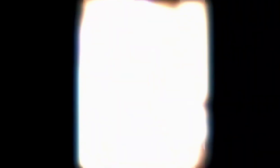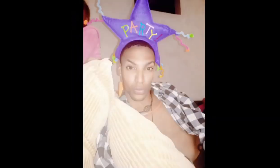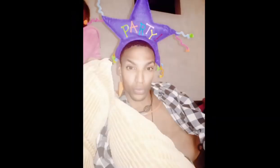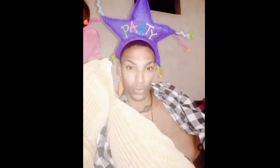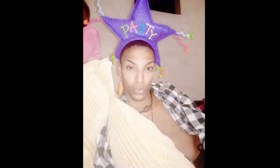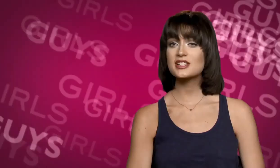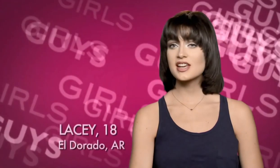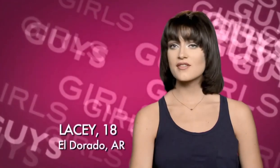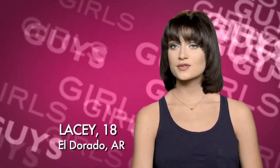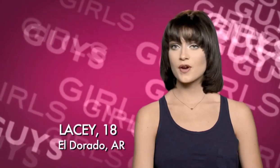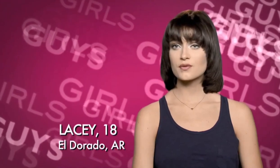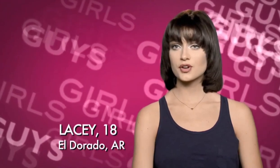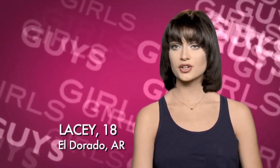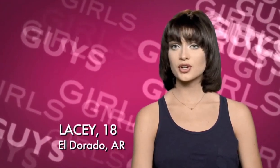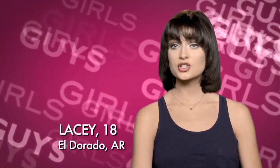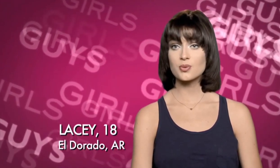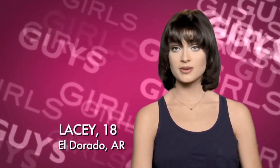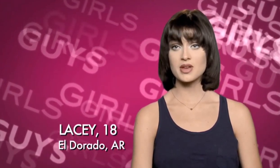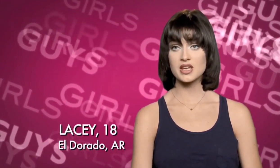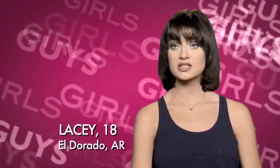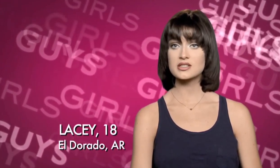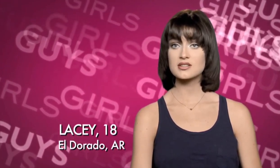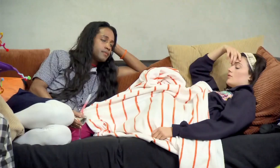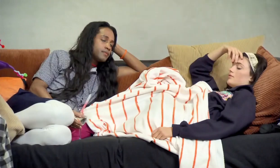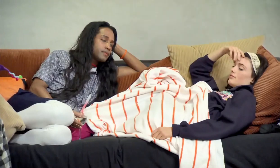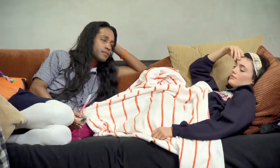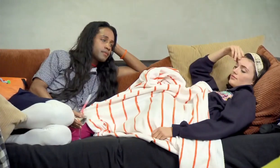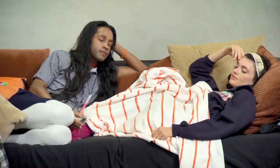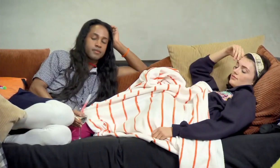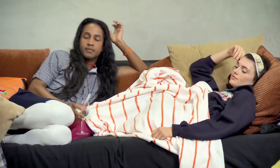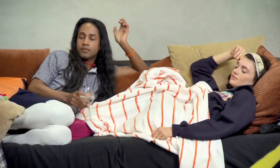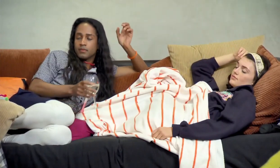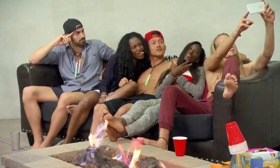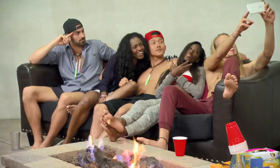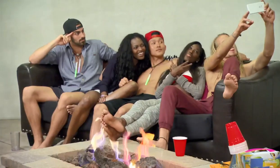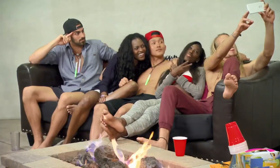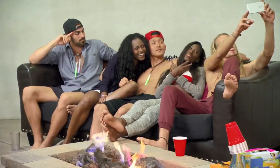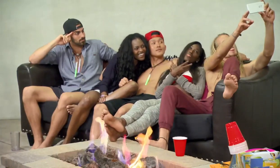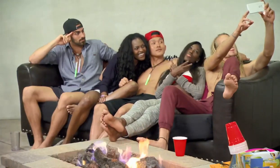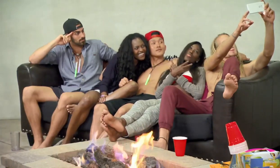Nyle probably didn't have his phone for a good 20 minutes and he doesn't know what people are saying